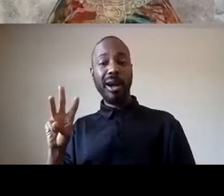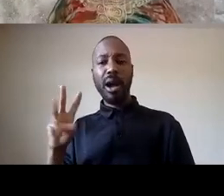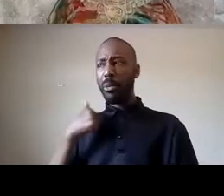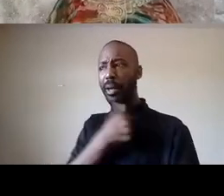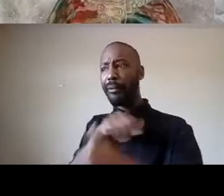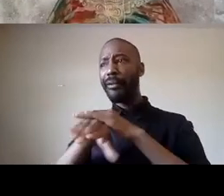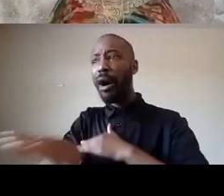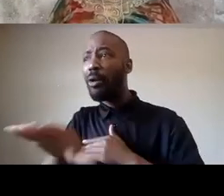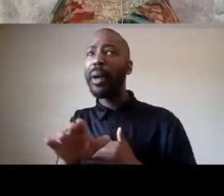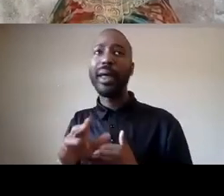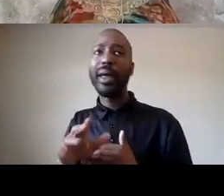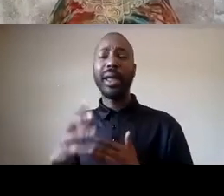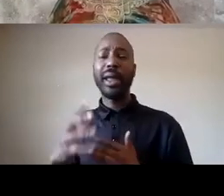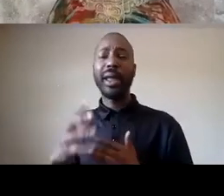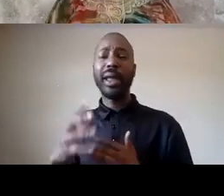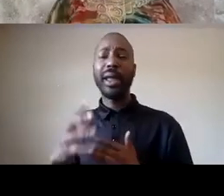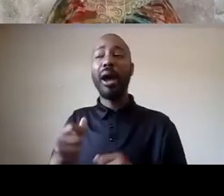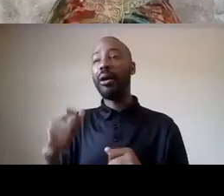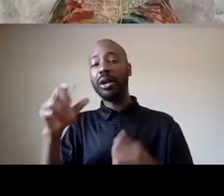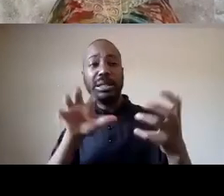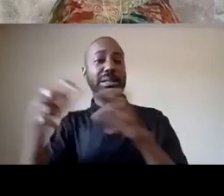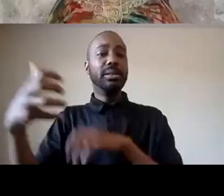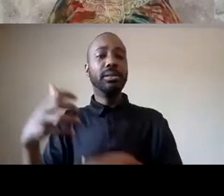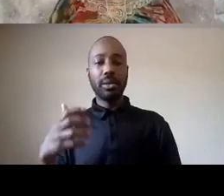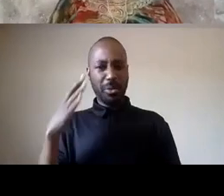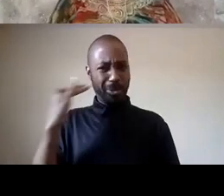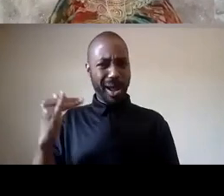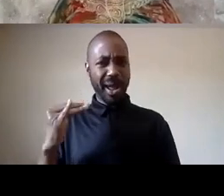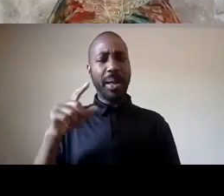are not the problem black people on crenshaw already know why we're